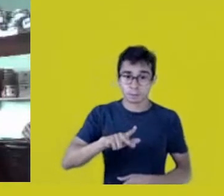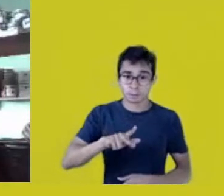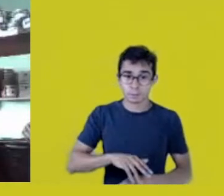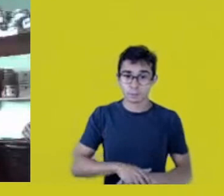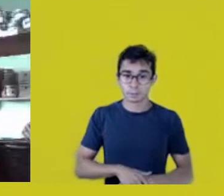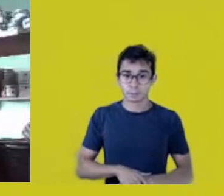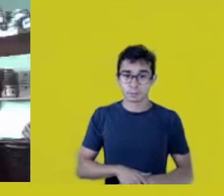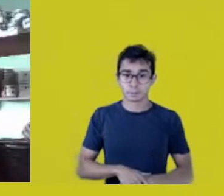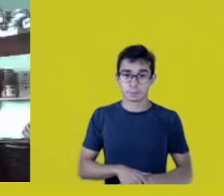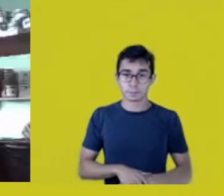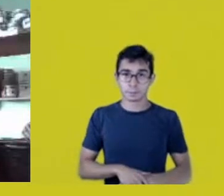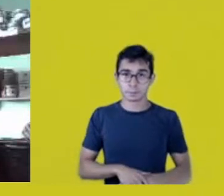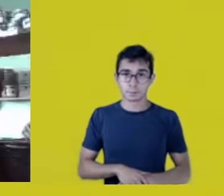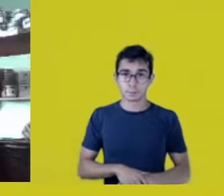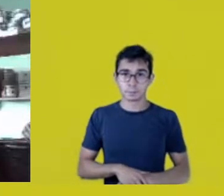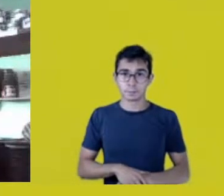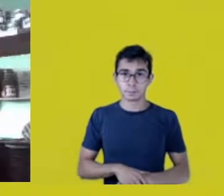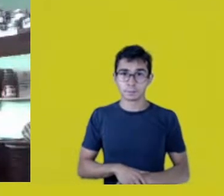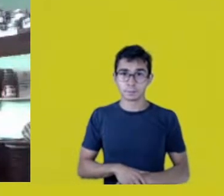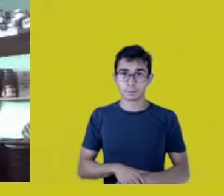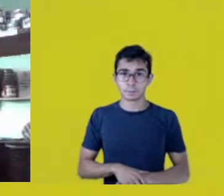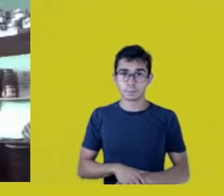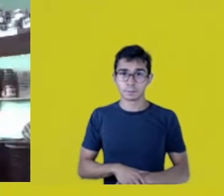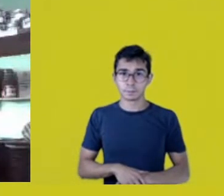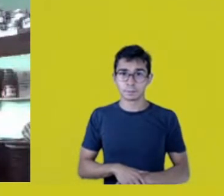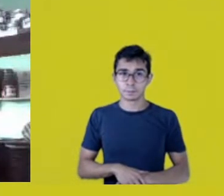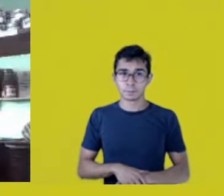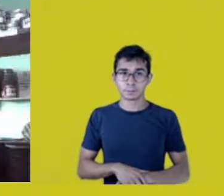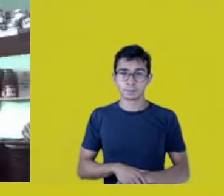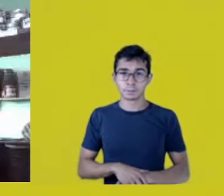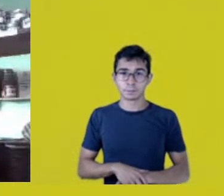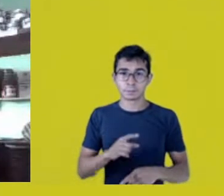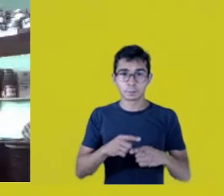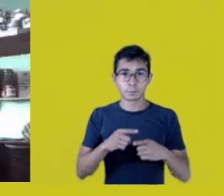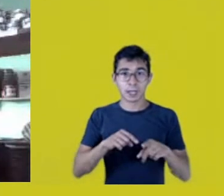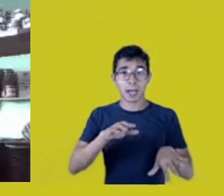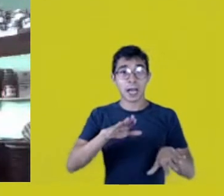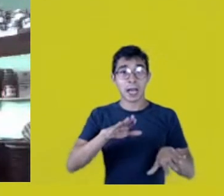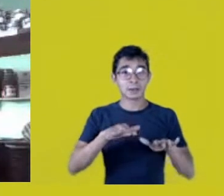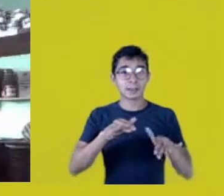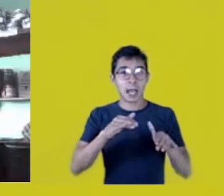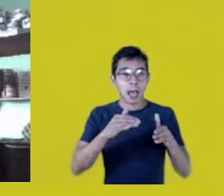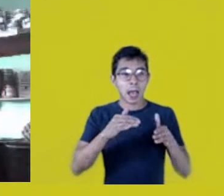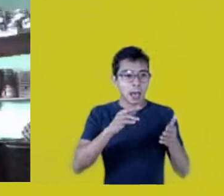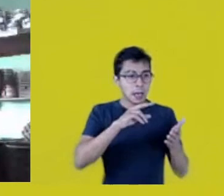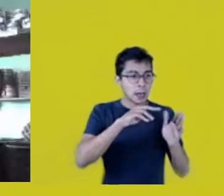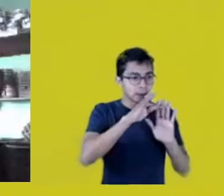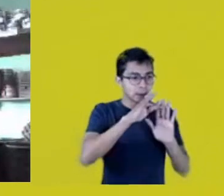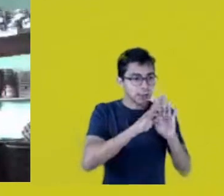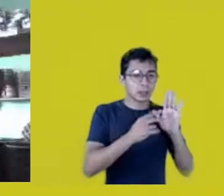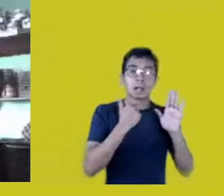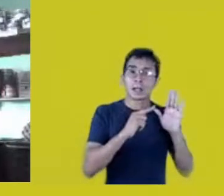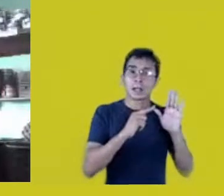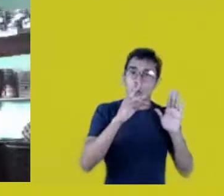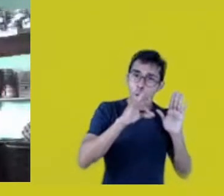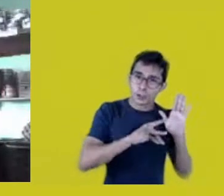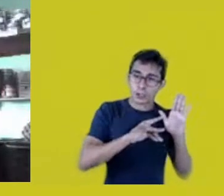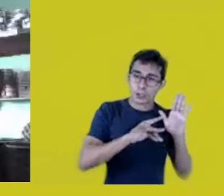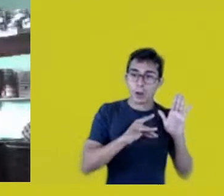You get very close, but sometimes you can’t translate what they mean.